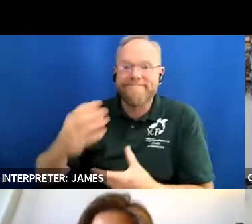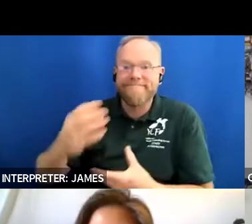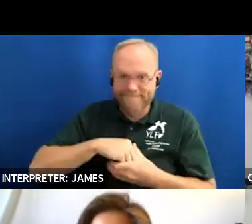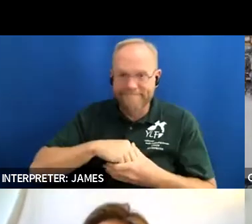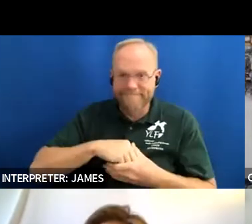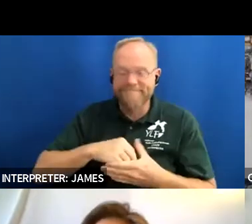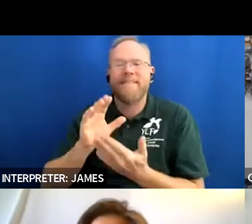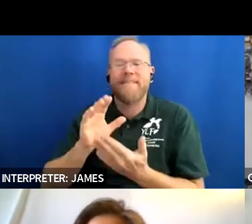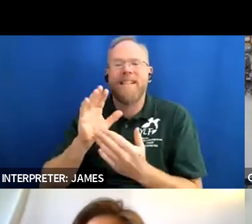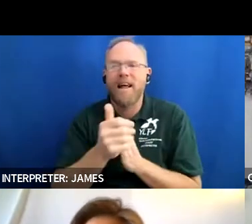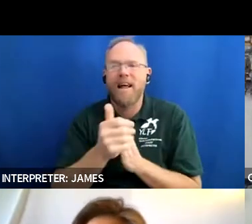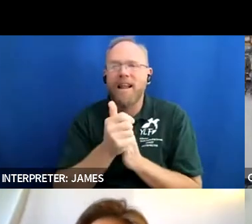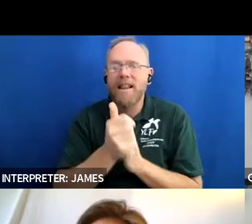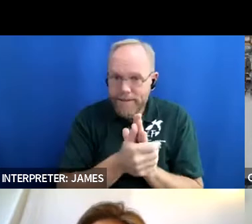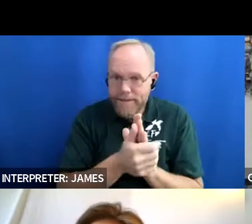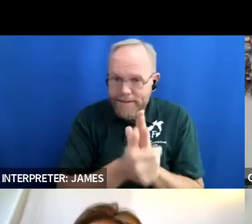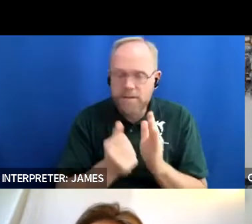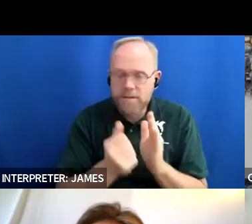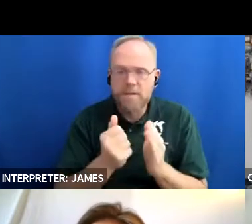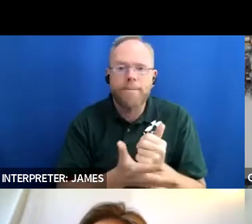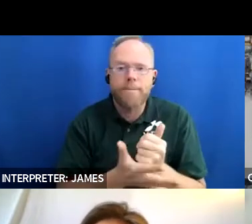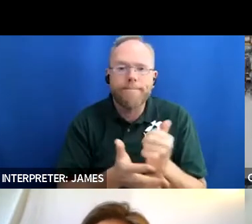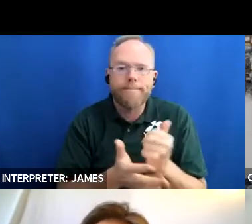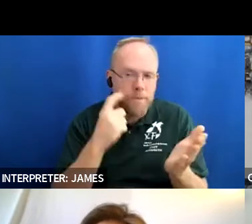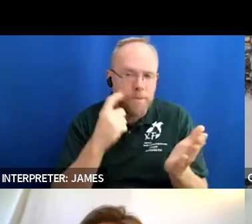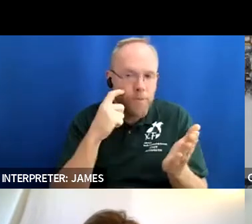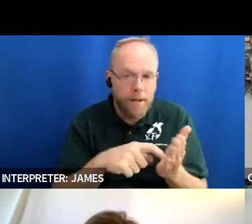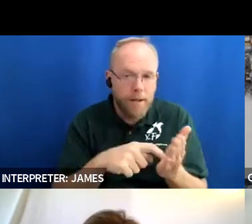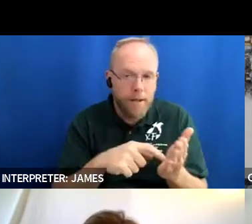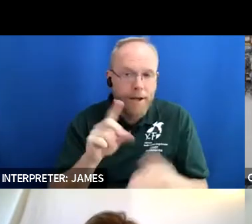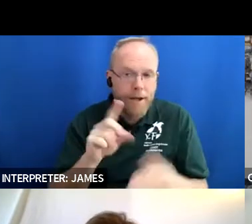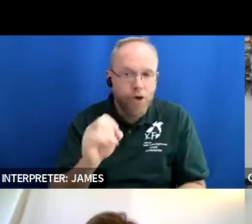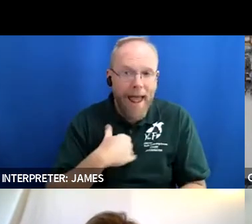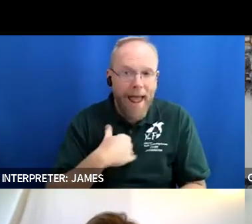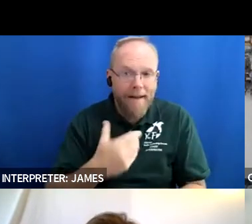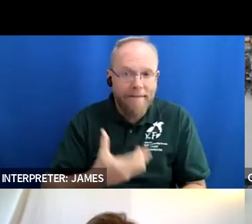made me realize that i have a voice and how my leadership skills